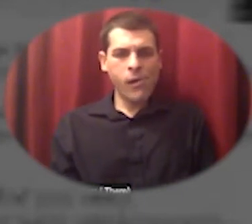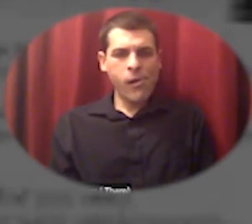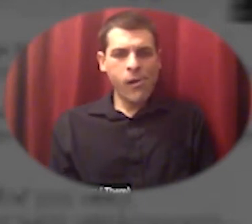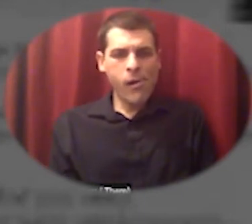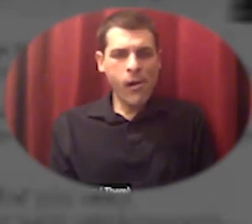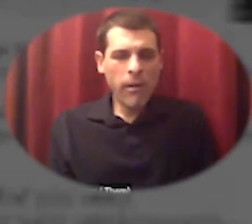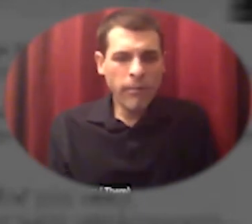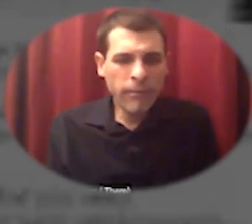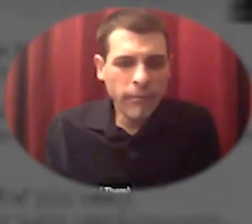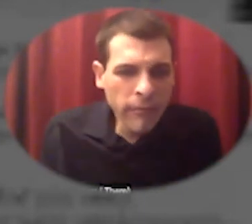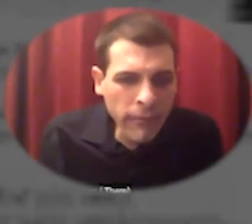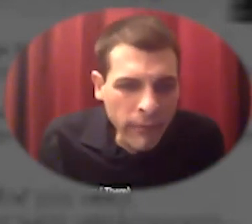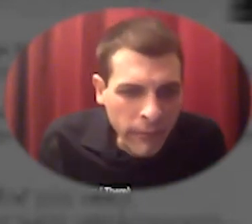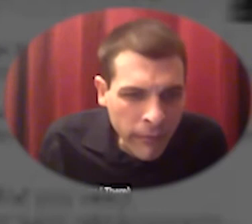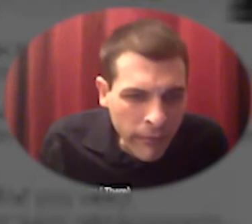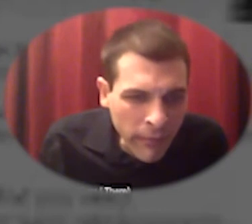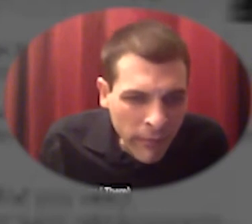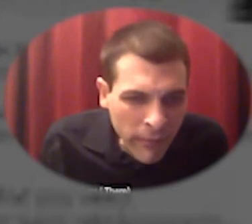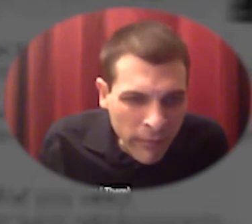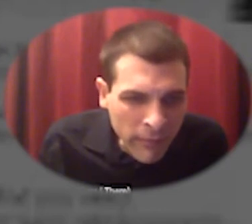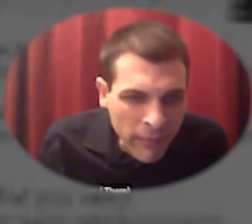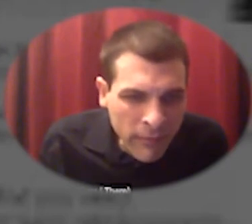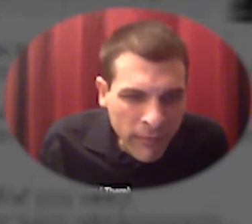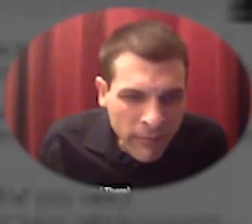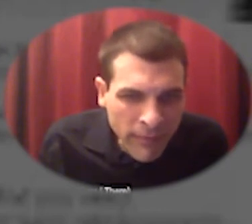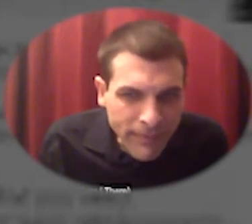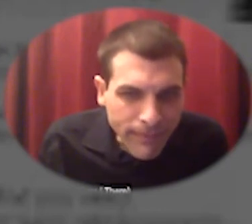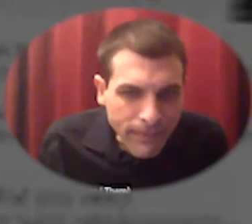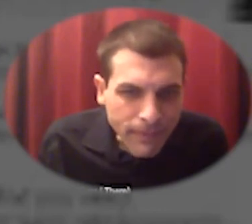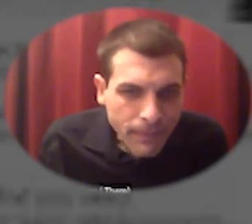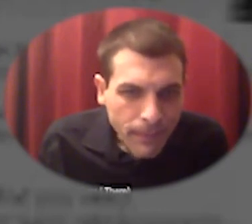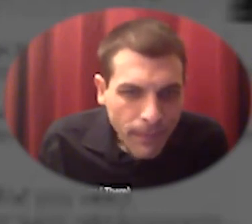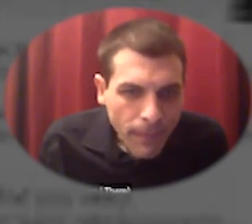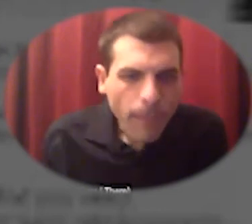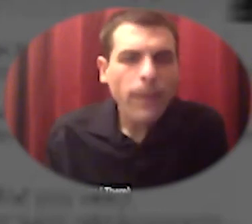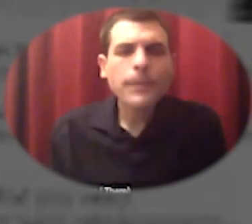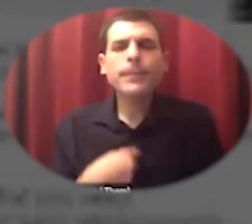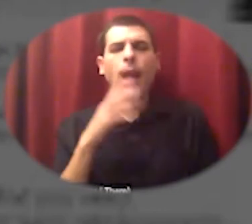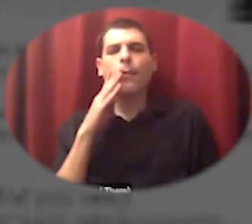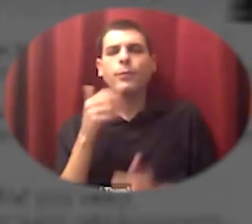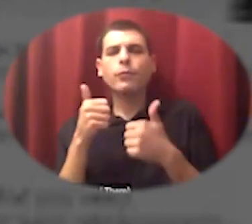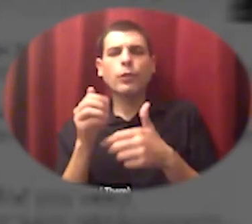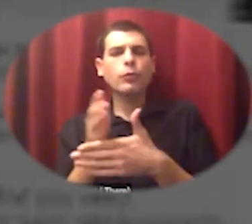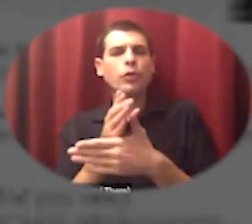i'll share there's probably five different elements of the plan